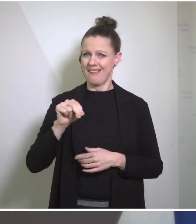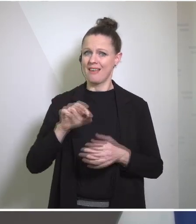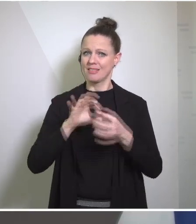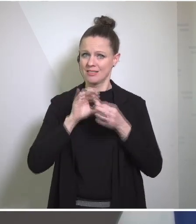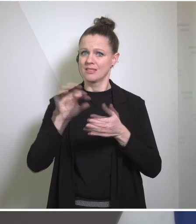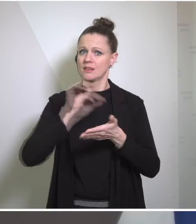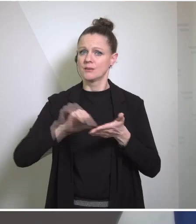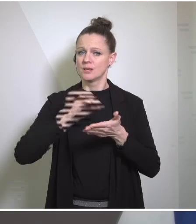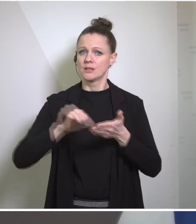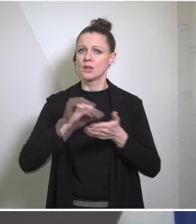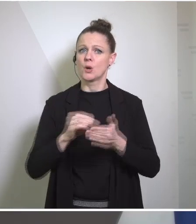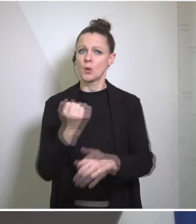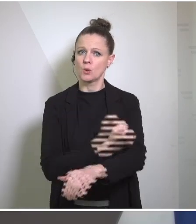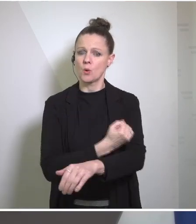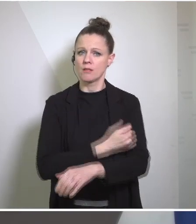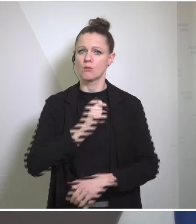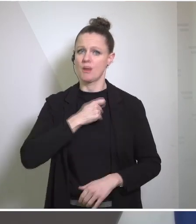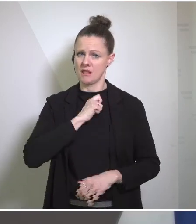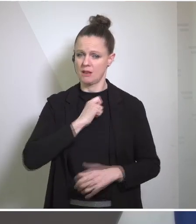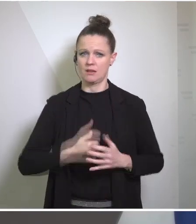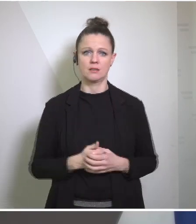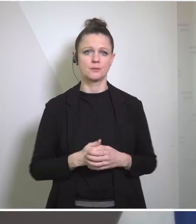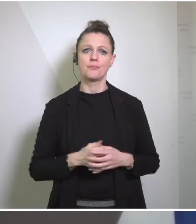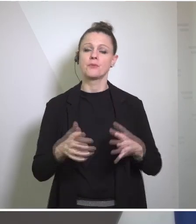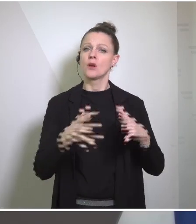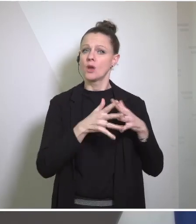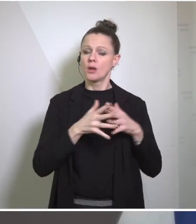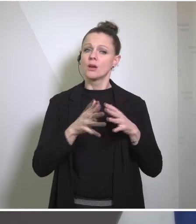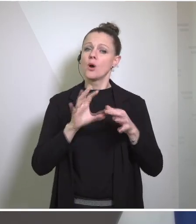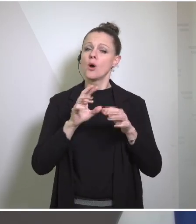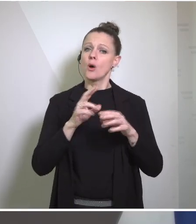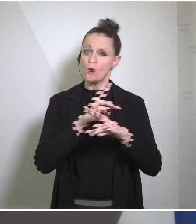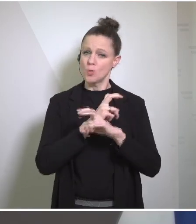and Crime. And I can tell you that Austria is a very committed member of your global coalition